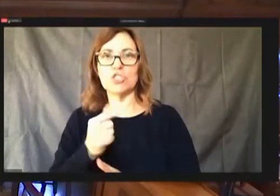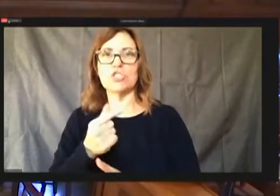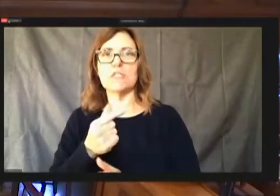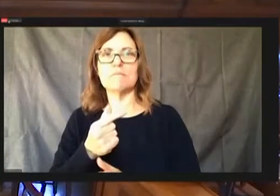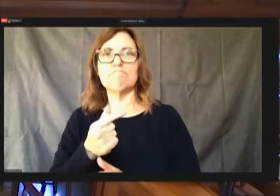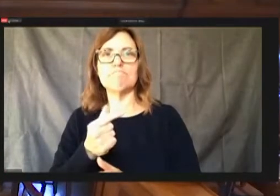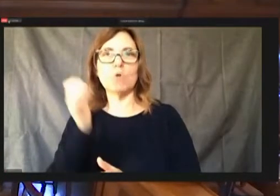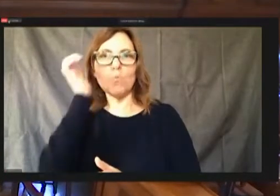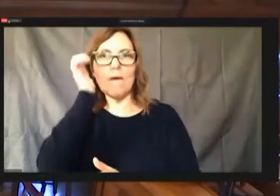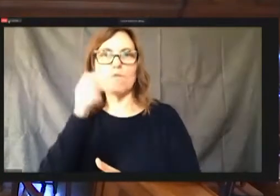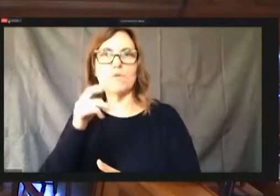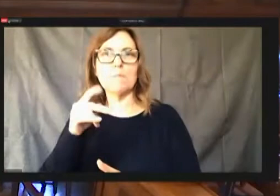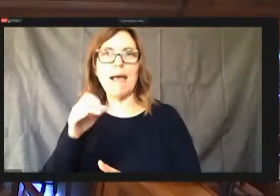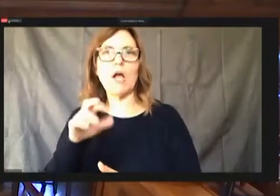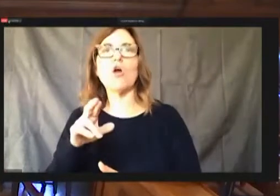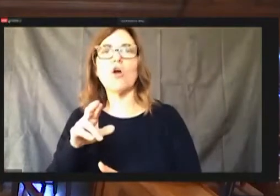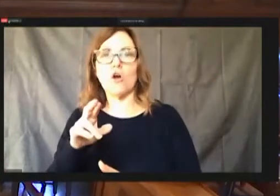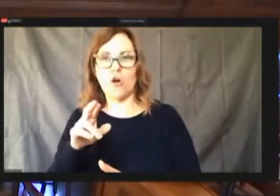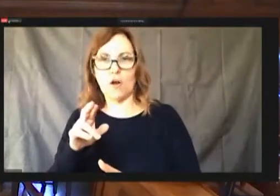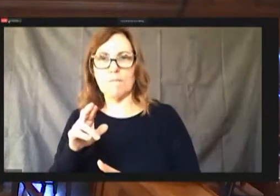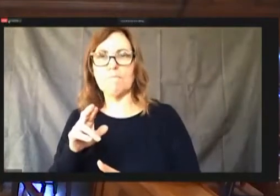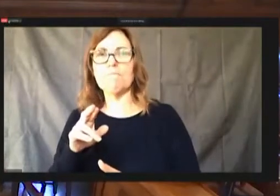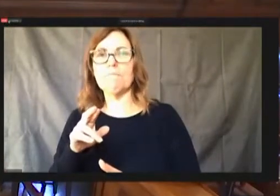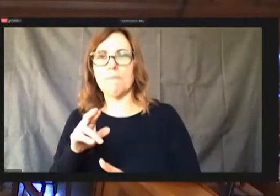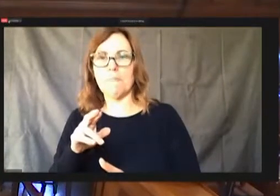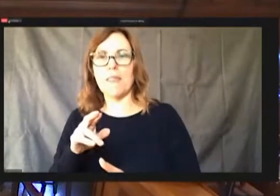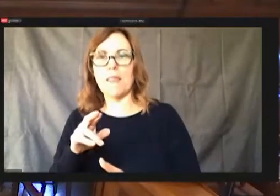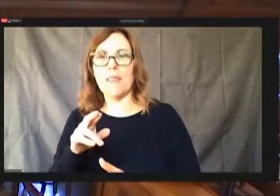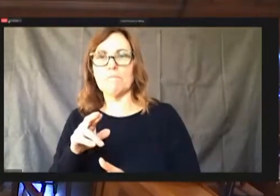being ordered now that most of the departments that if they were ordering